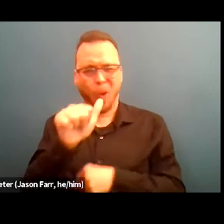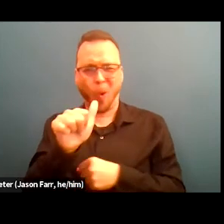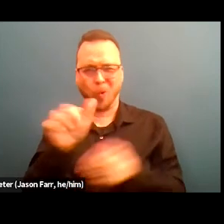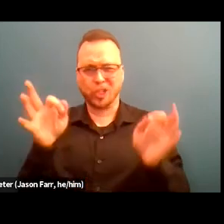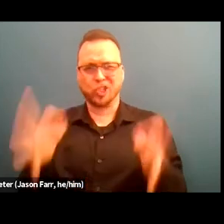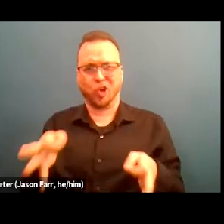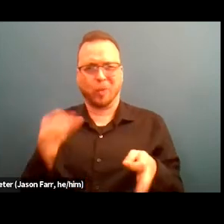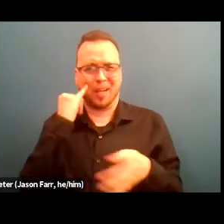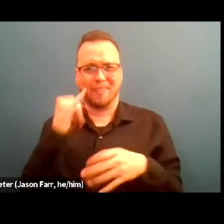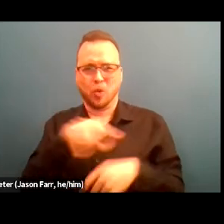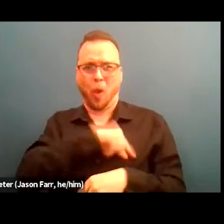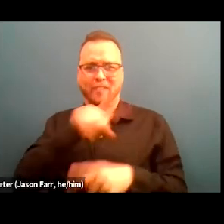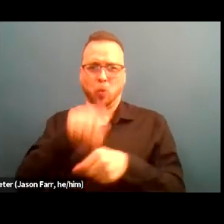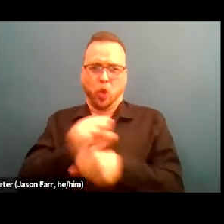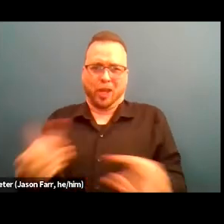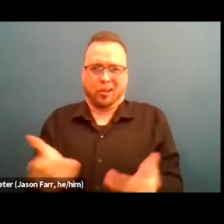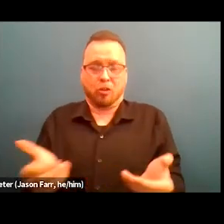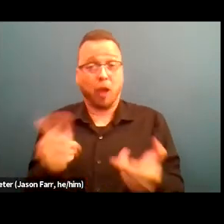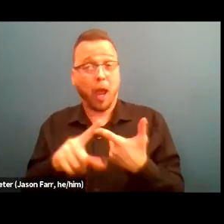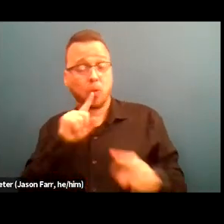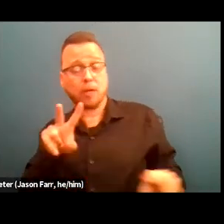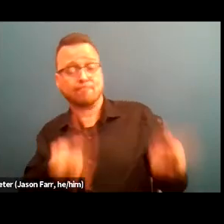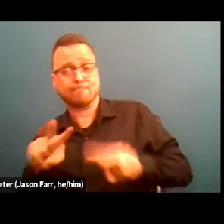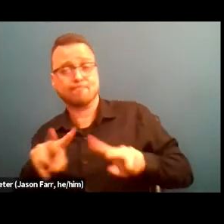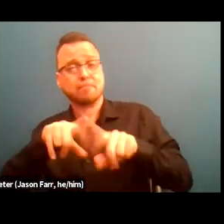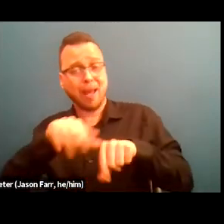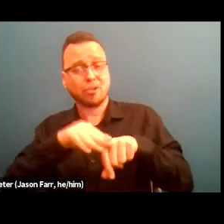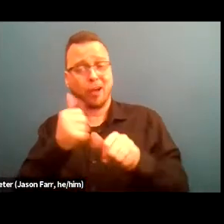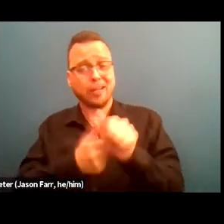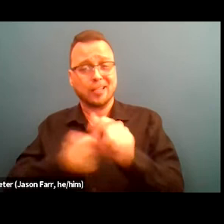and are evaluated on a case by case basis. So that's a shift that we made in our hiring practices.